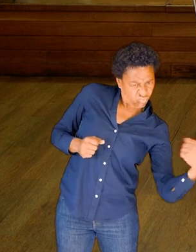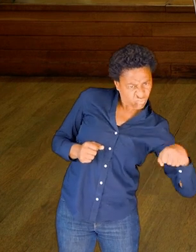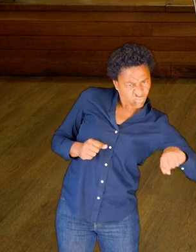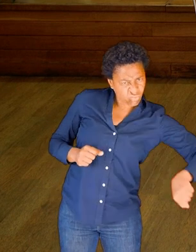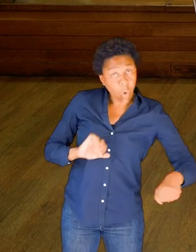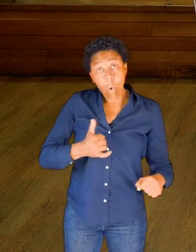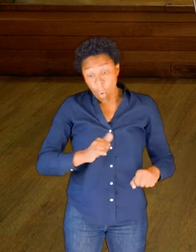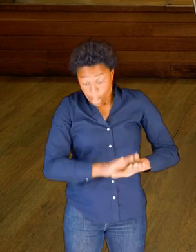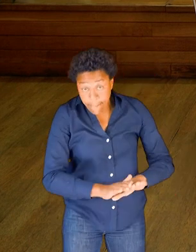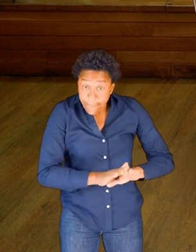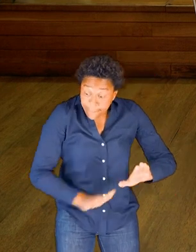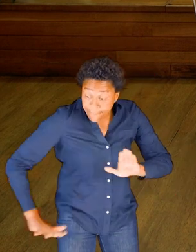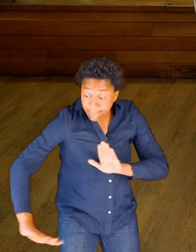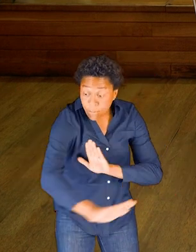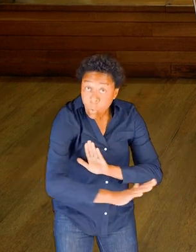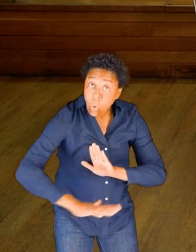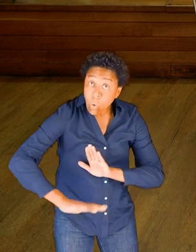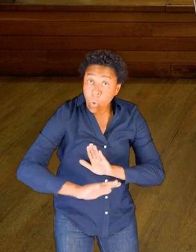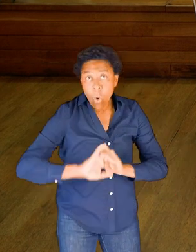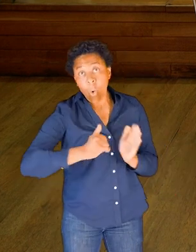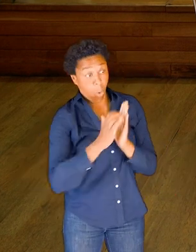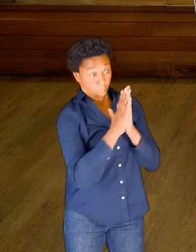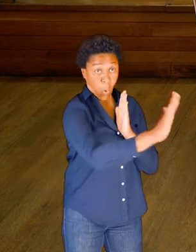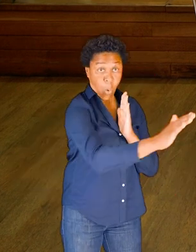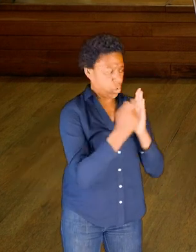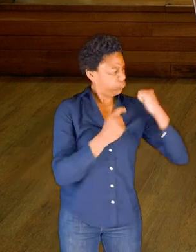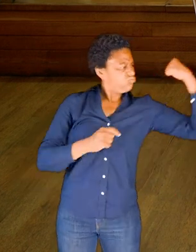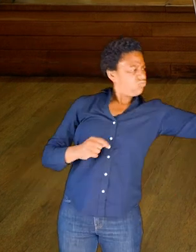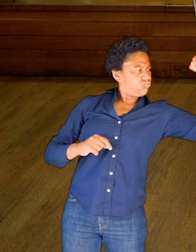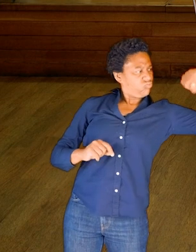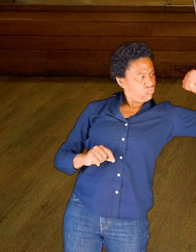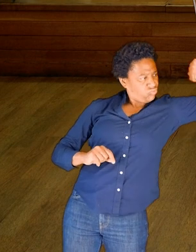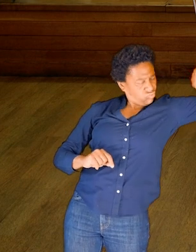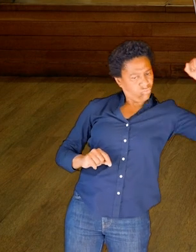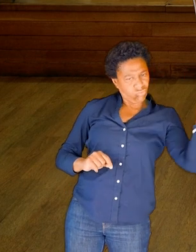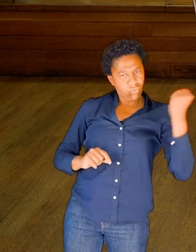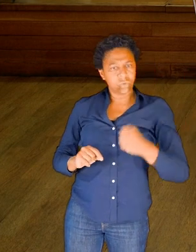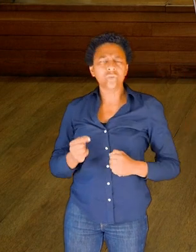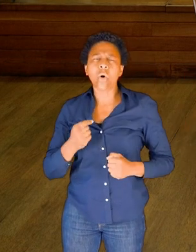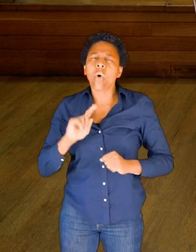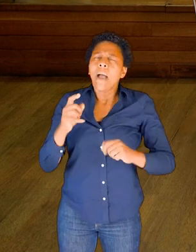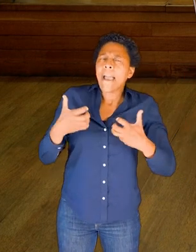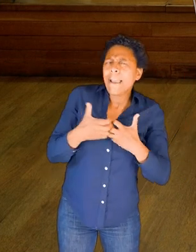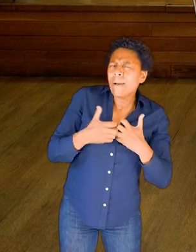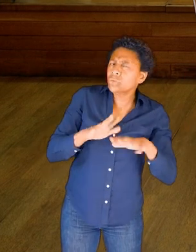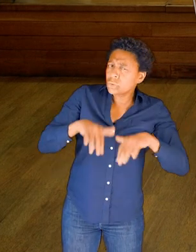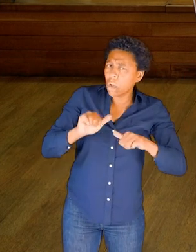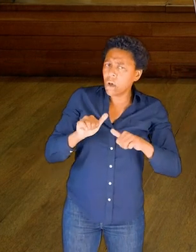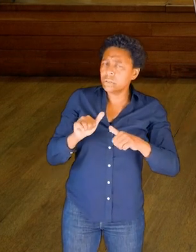on the floor, or again, against the wall, I'm just going to find the skin through touching that surface.